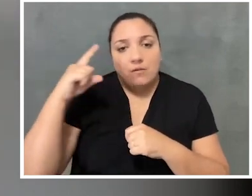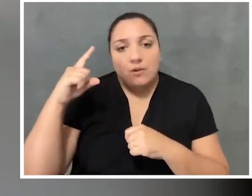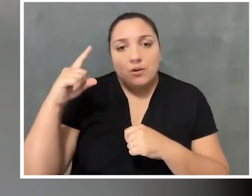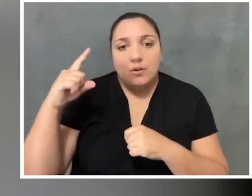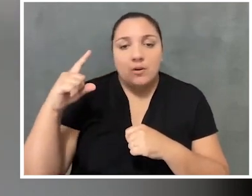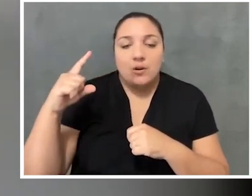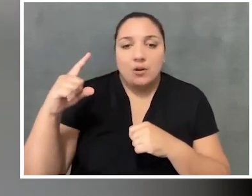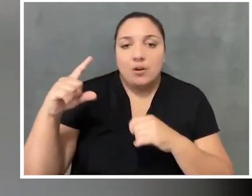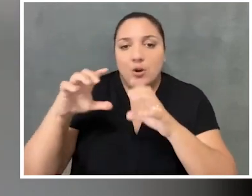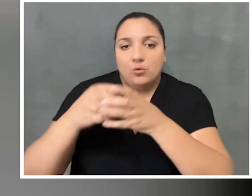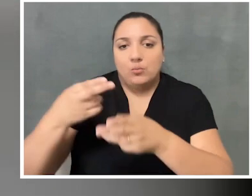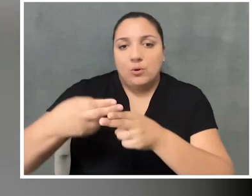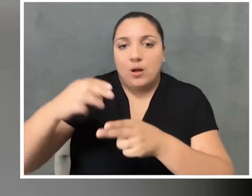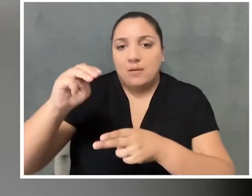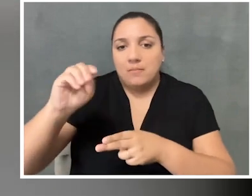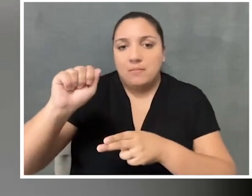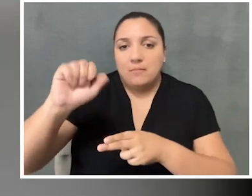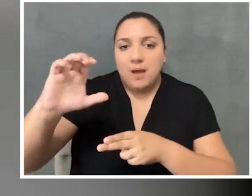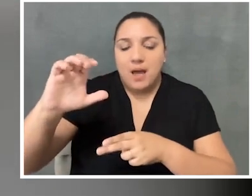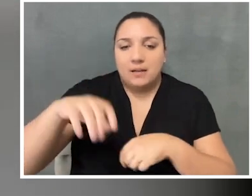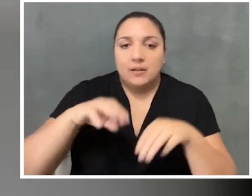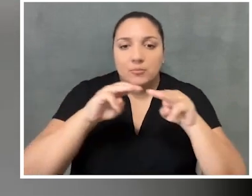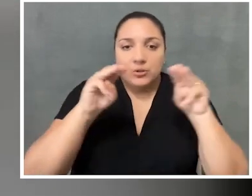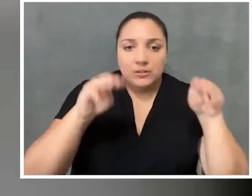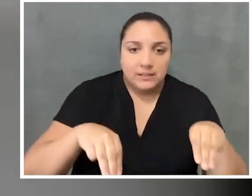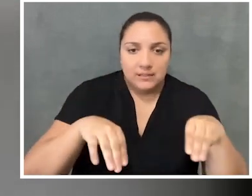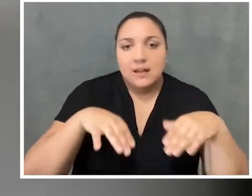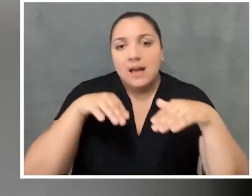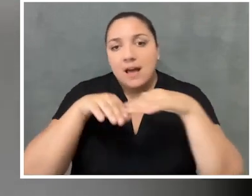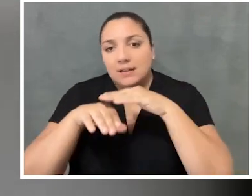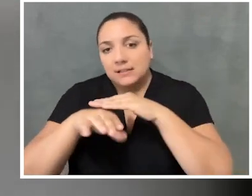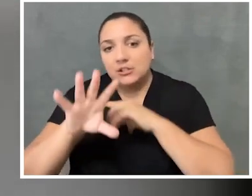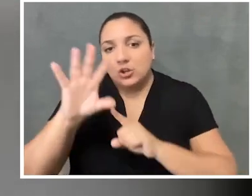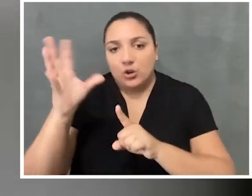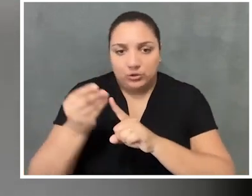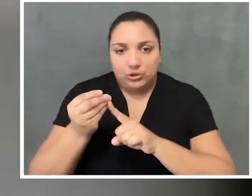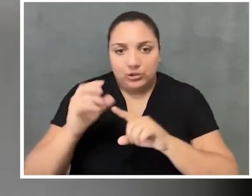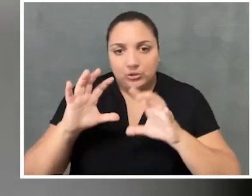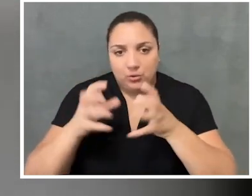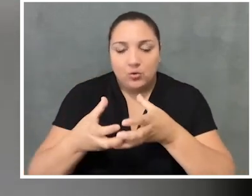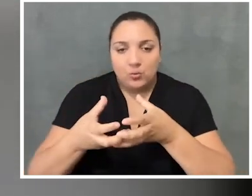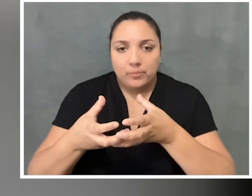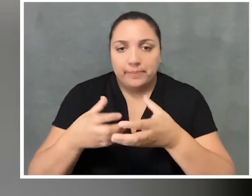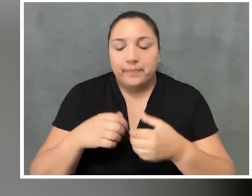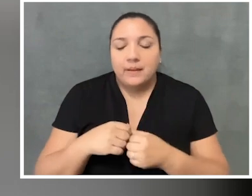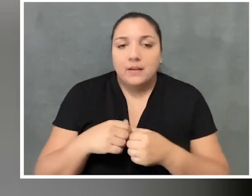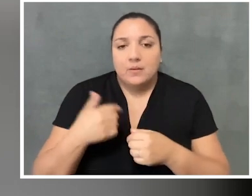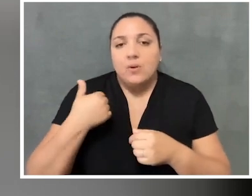the Museum, Arts and Culture Access Consortium. And we are a collective of folks working